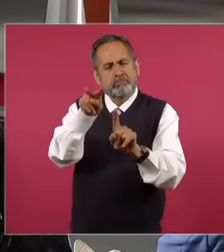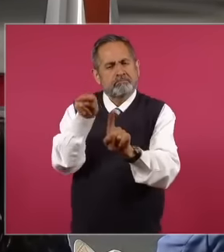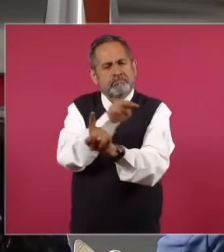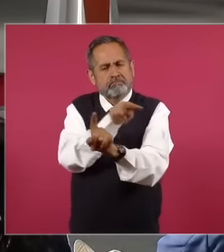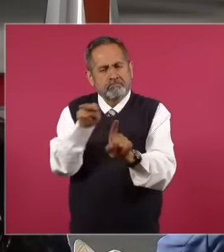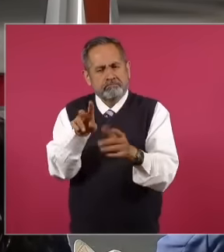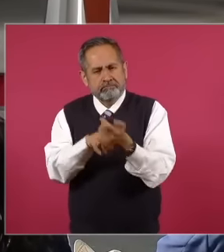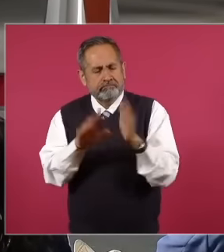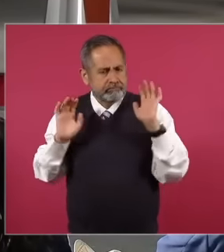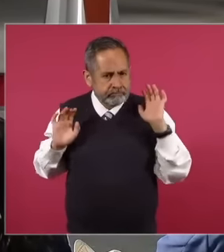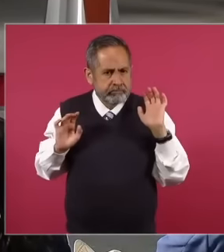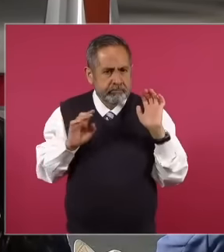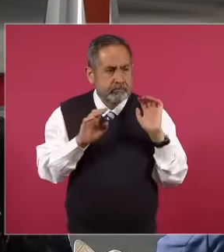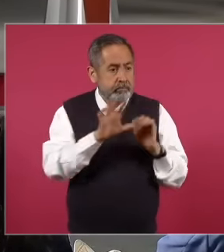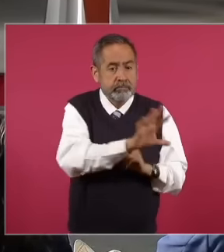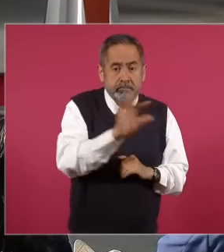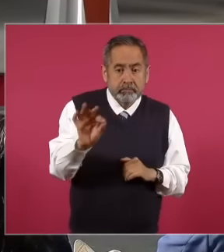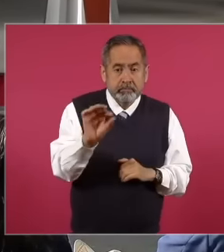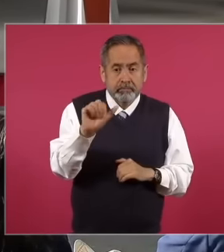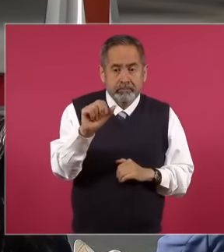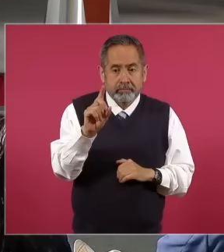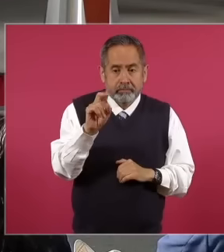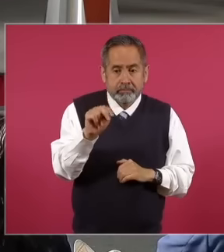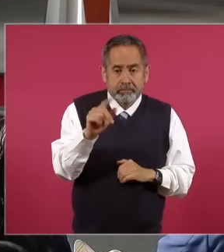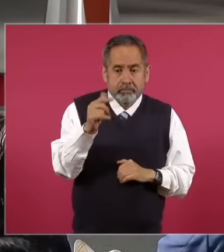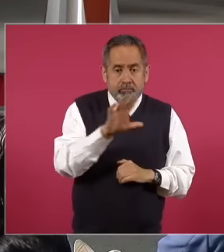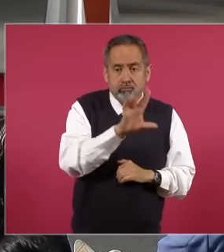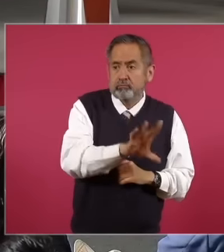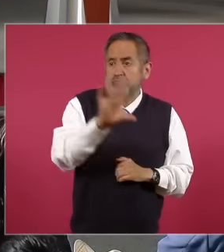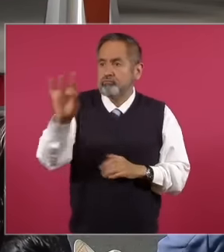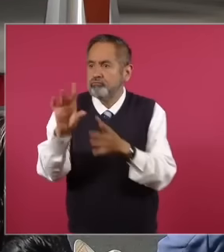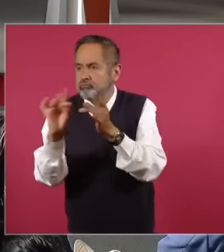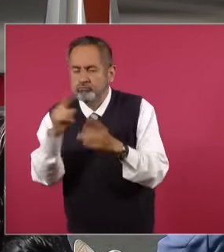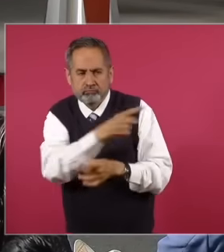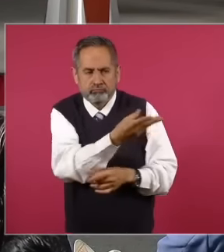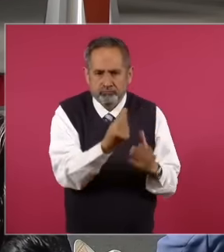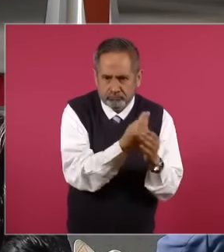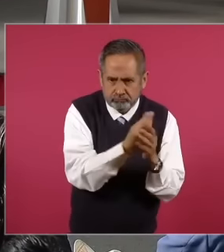inform Dan Augusto López what he spoke with Miguel Ángel Yunes, a